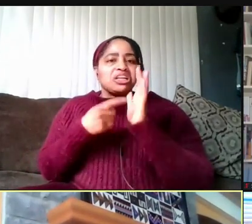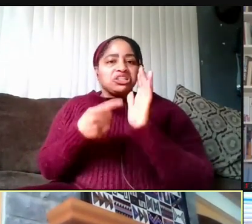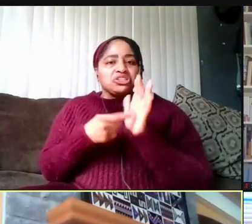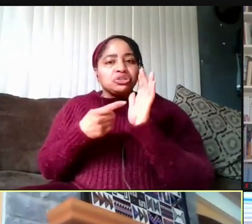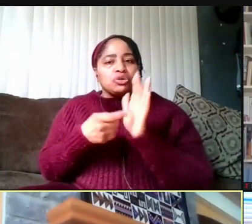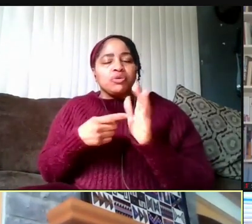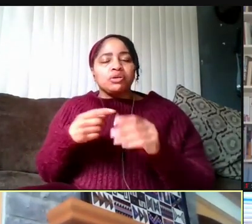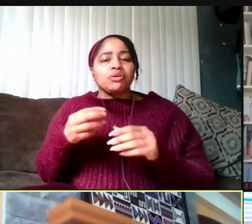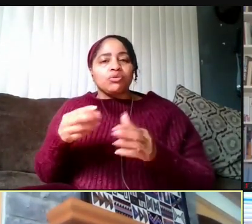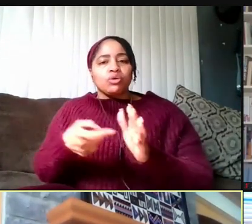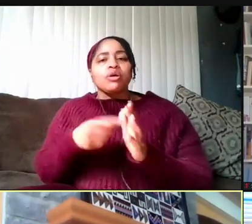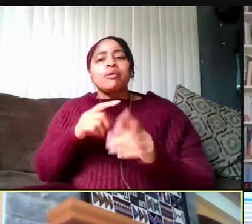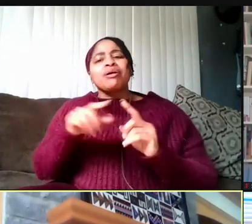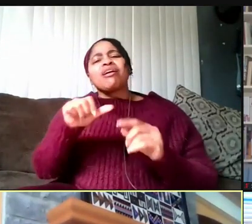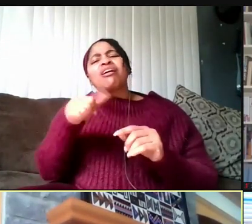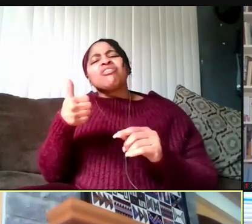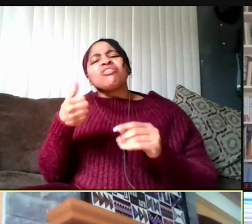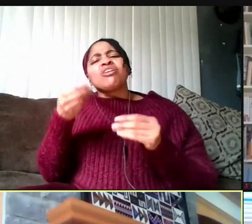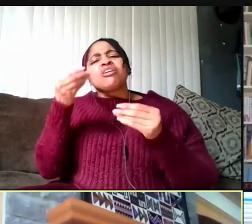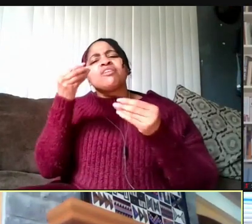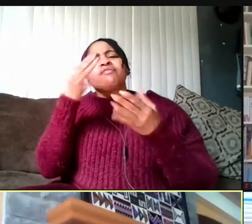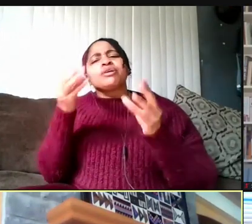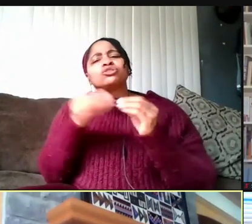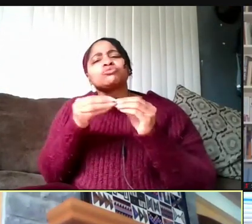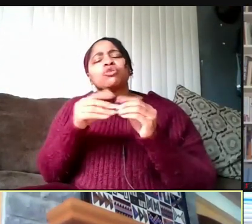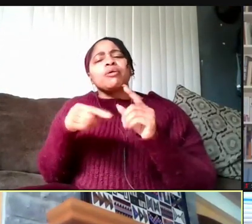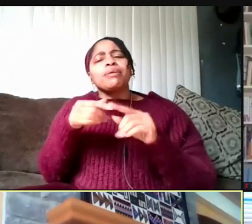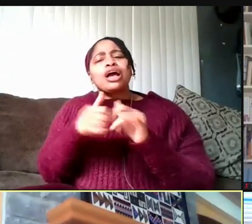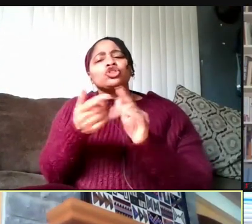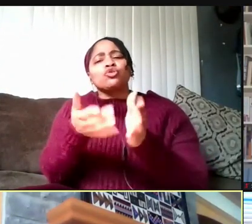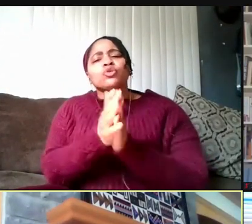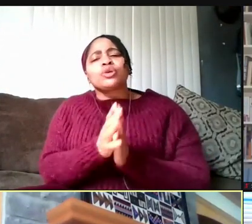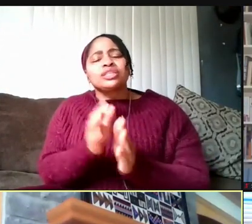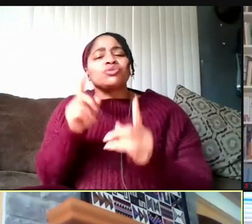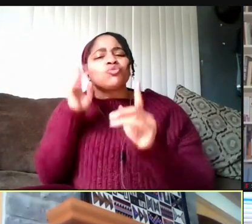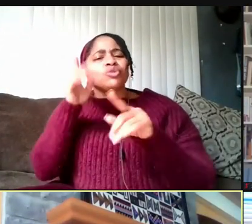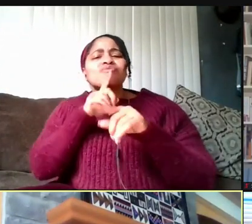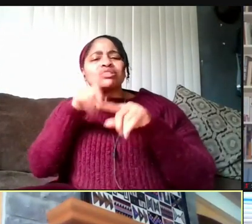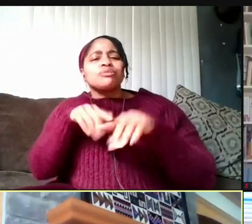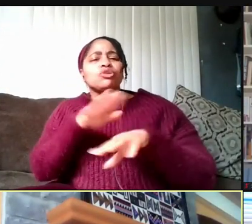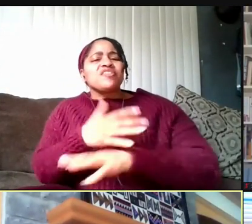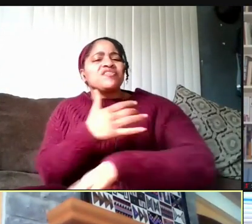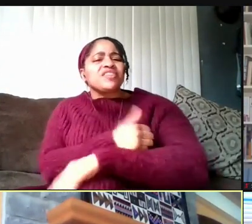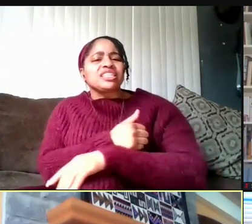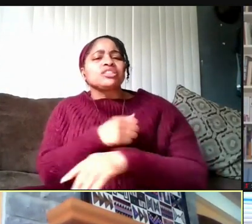to request this exemption is gonna based on vaccination status, is gonna be released soon